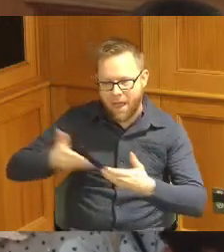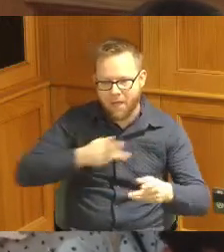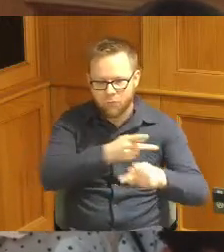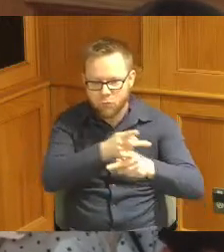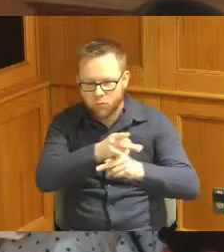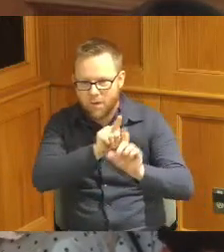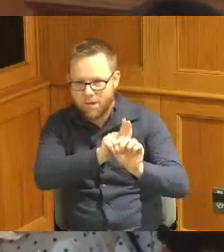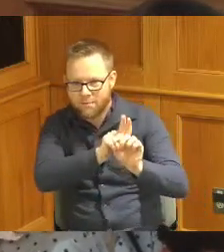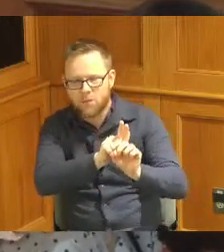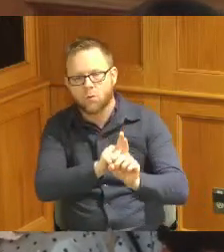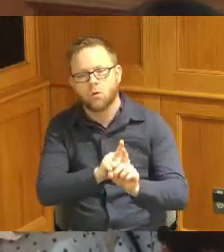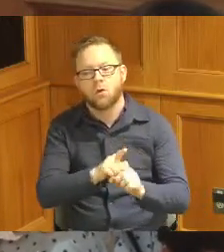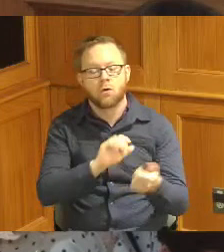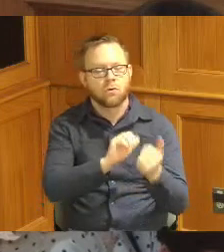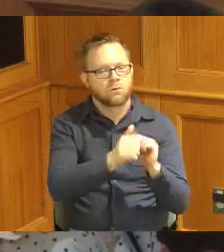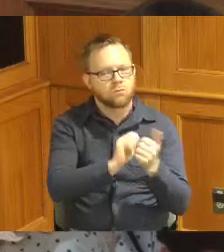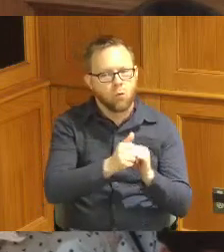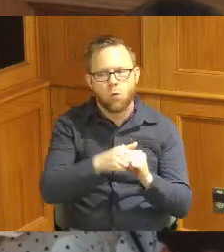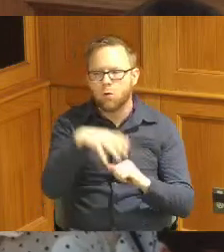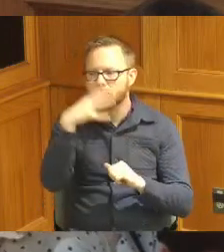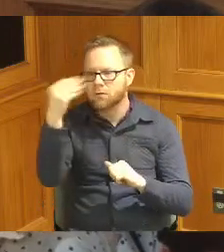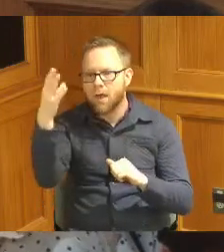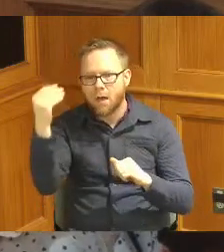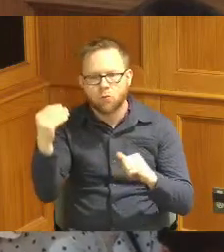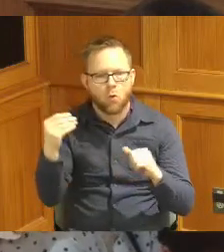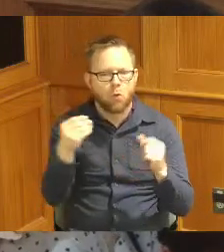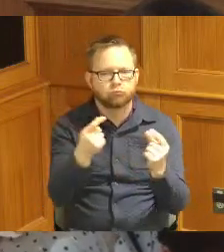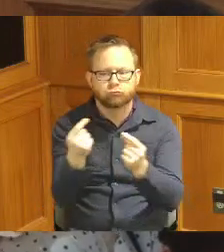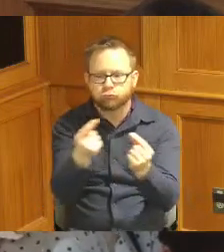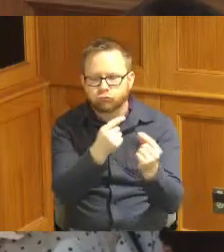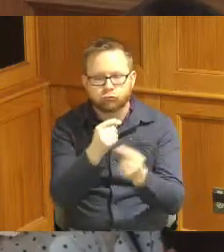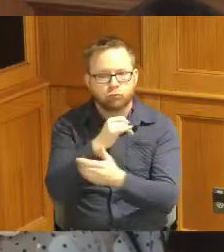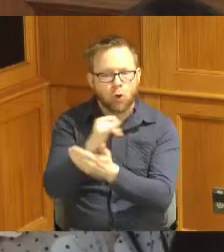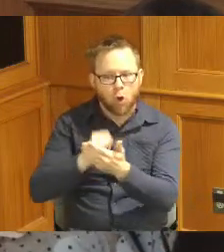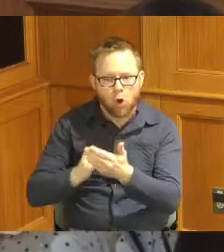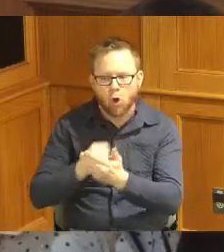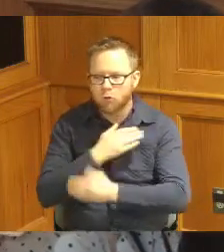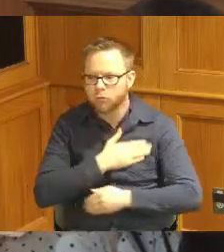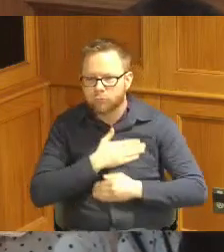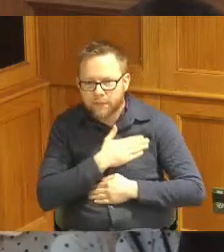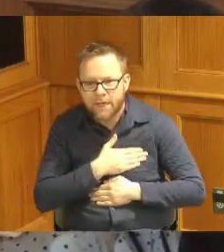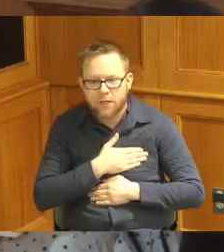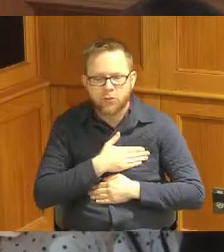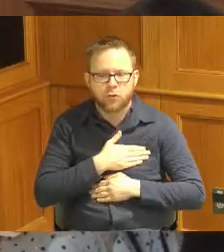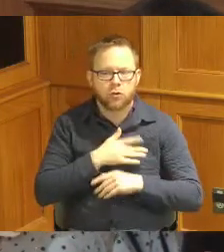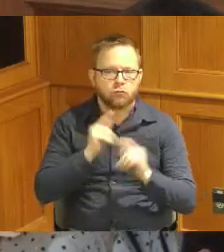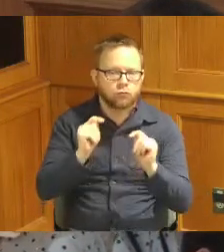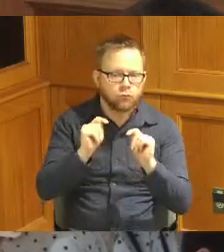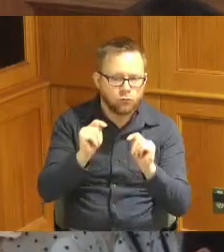programs such as Sports outdoor activities Arts Recreation tutoring and healthy meals